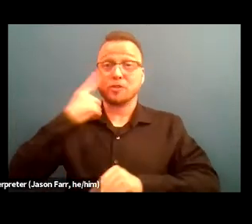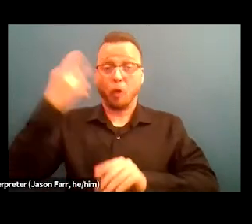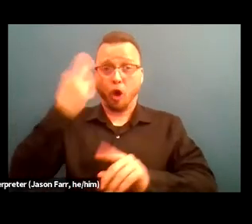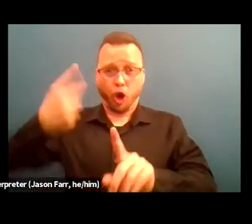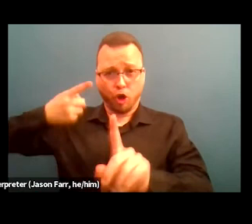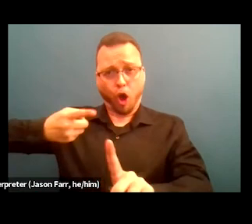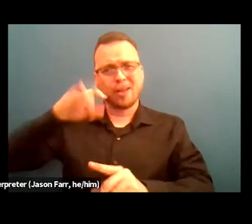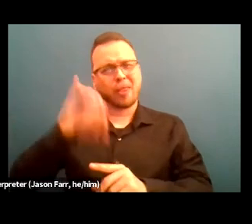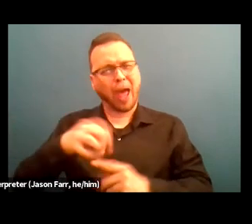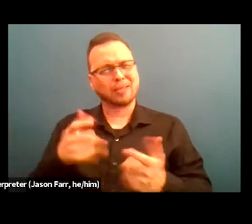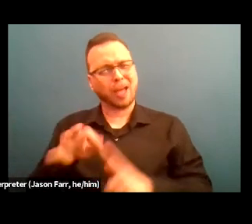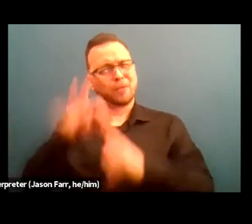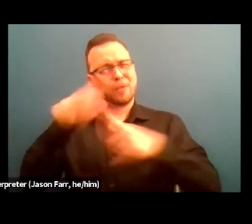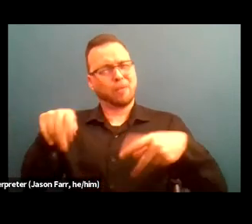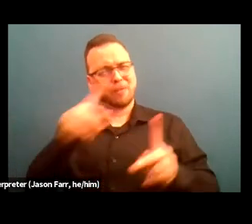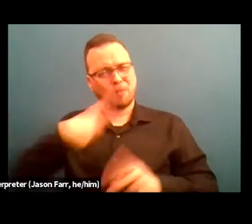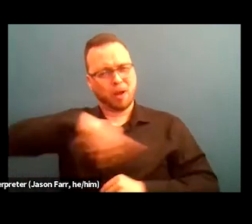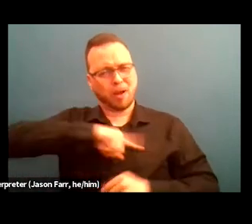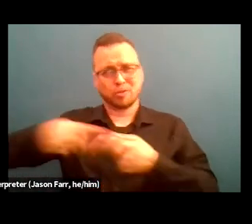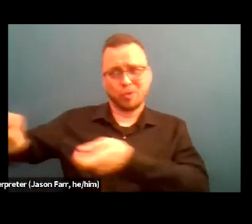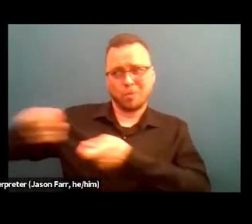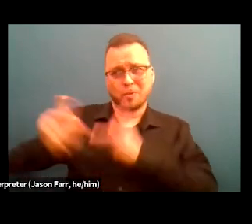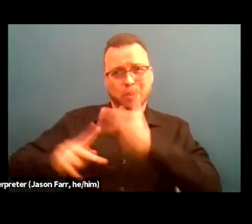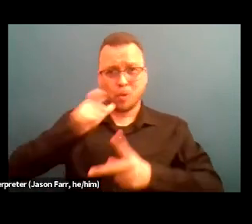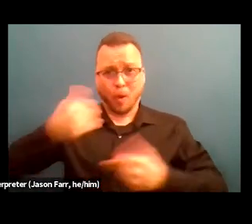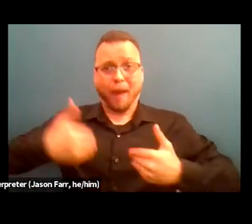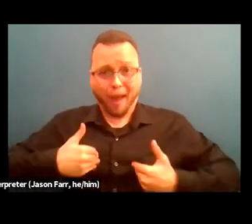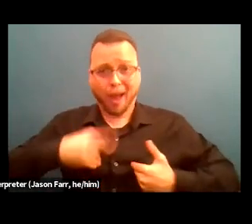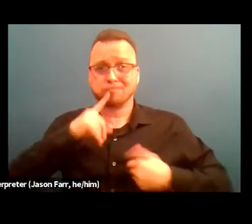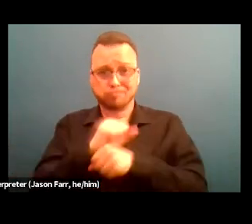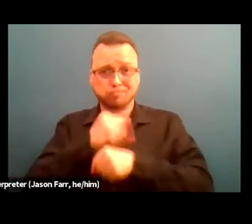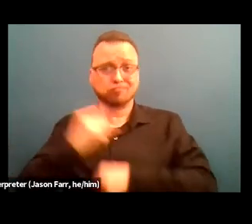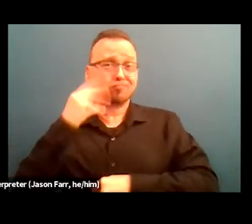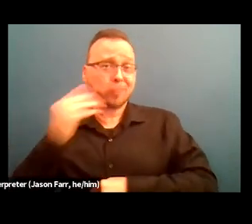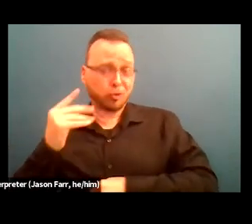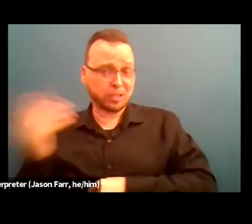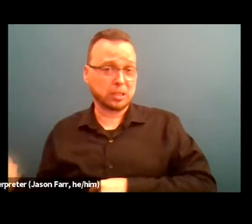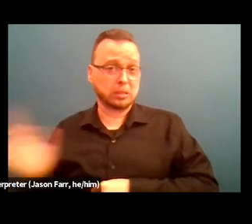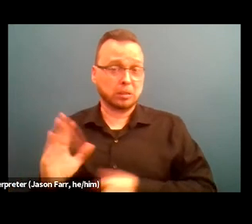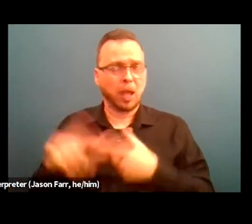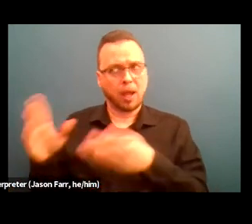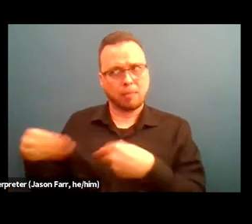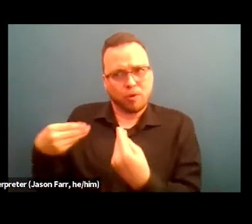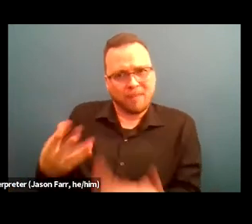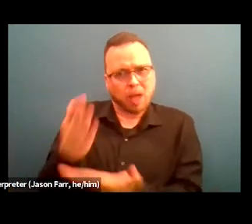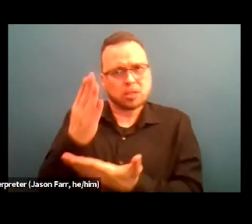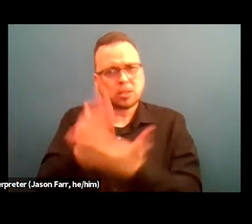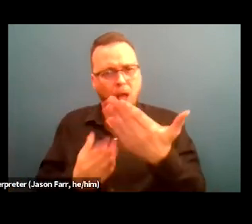to be able to pull in folks with lived experience, be able to provide some fundamental grounds